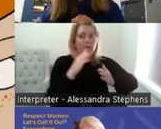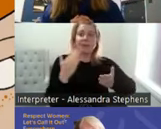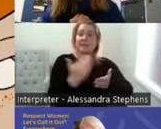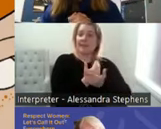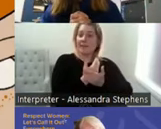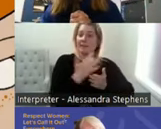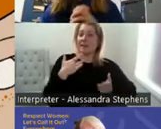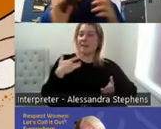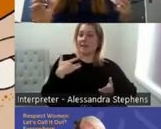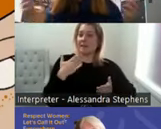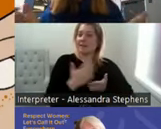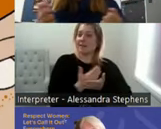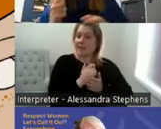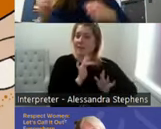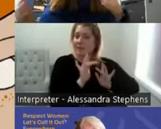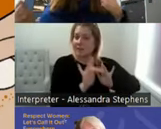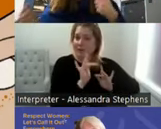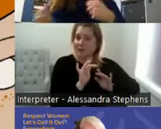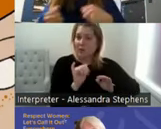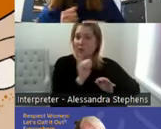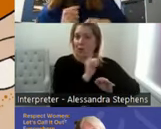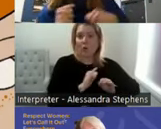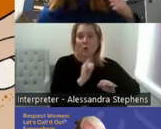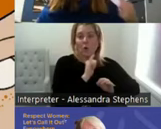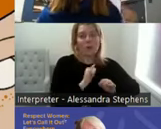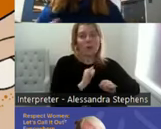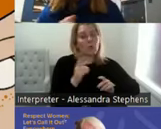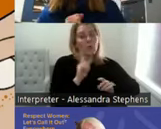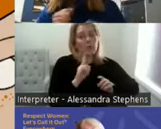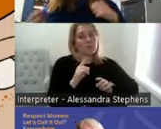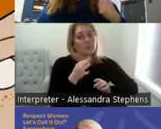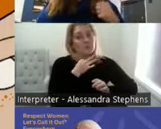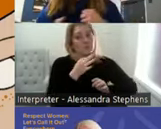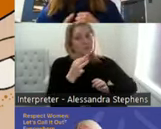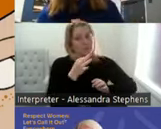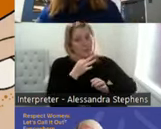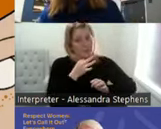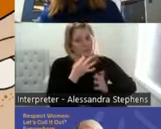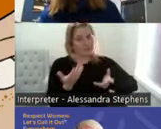if you actually are being picked up and moved and put on the toilet and lifted all the time.